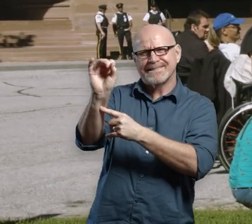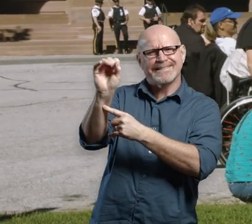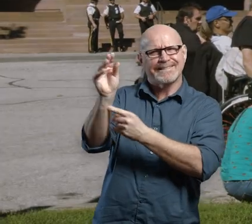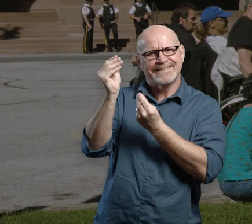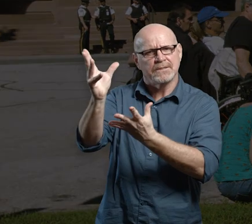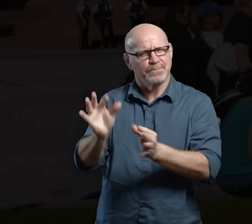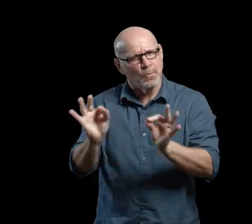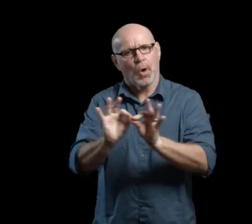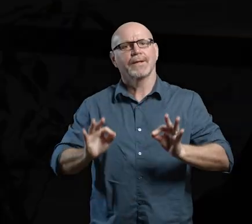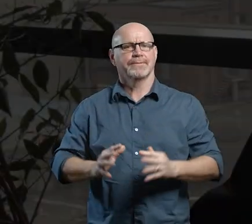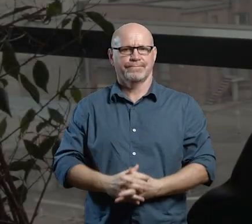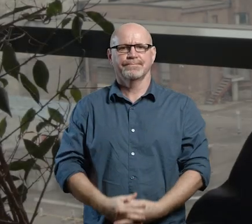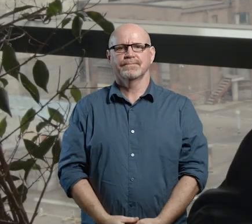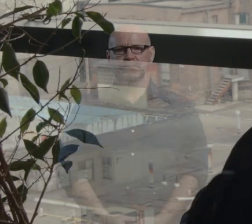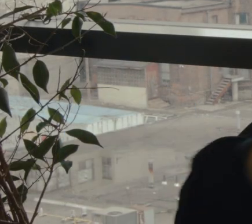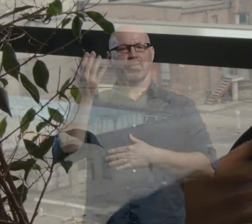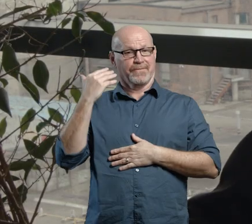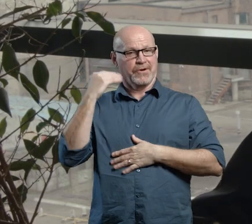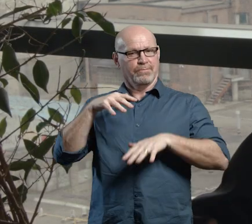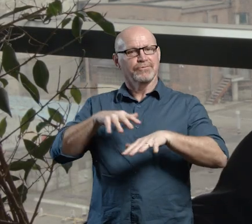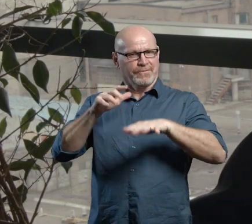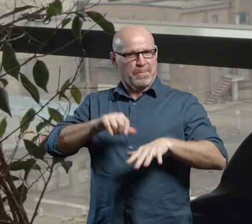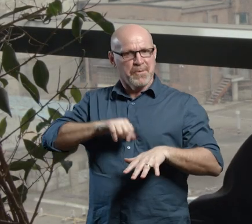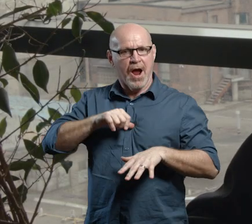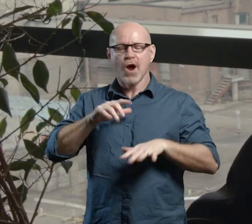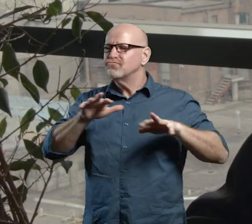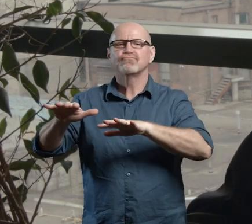I think in the past, Disability Pride has really referred to very specific groups or